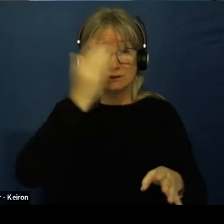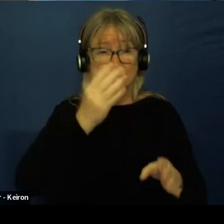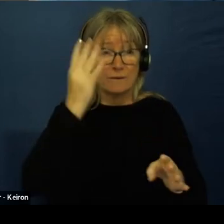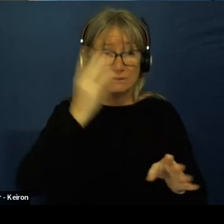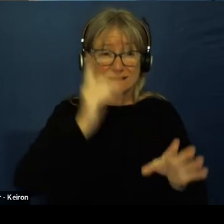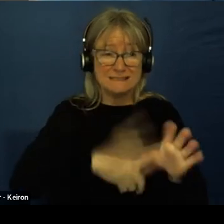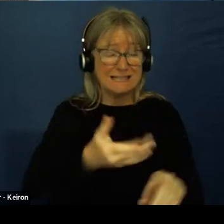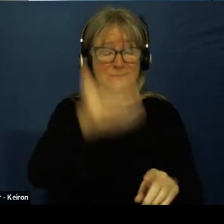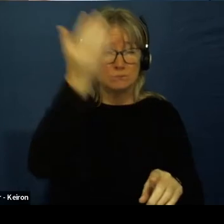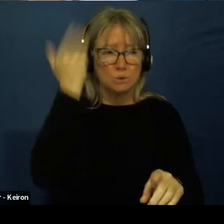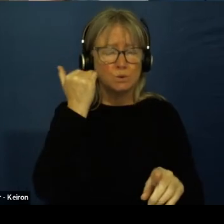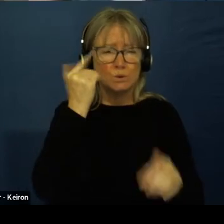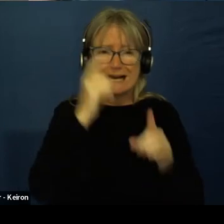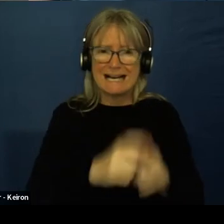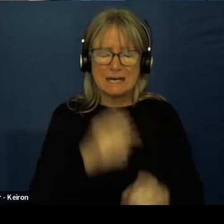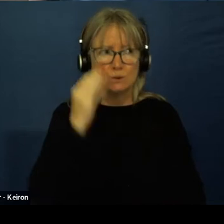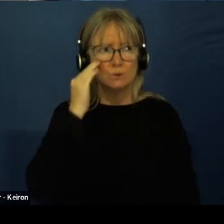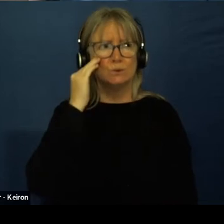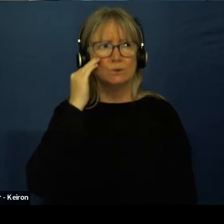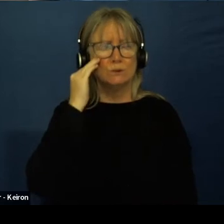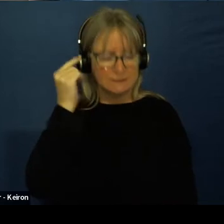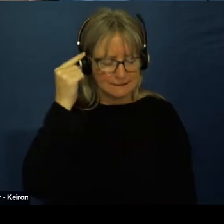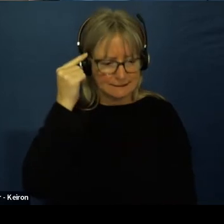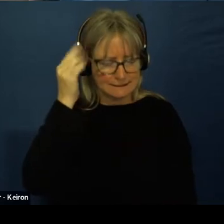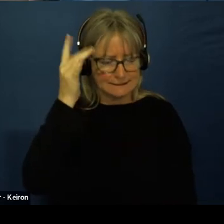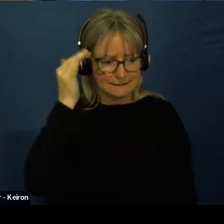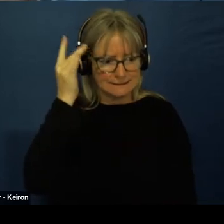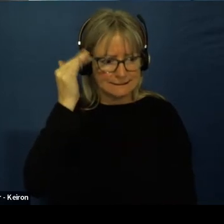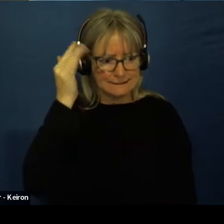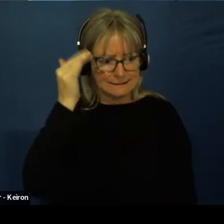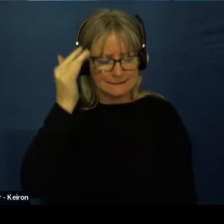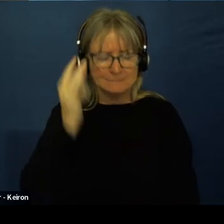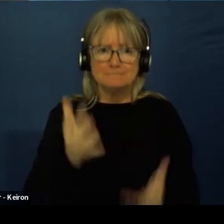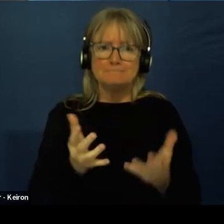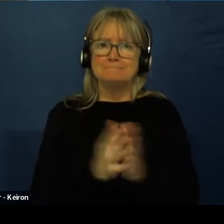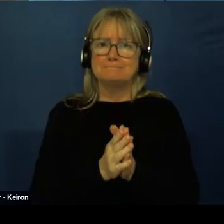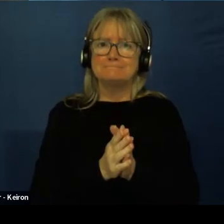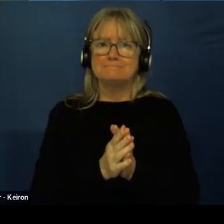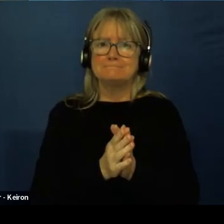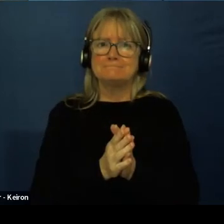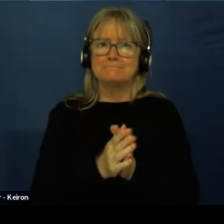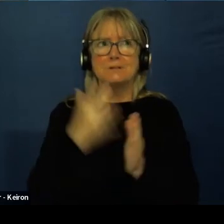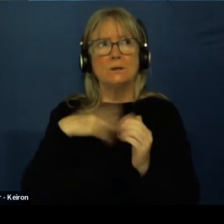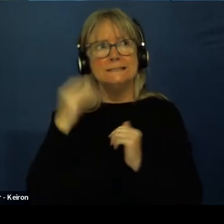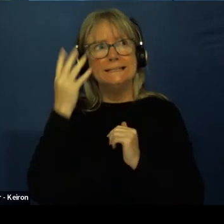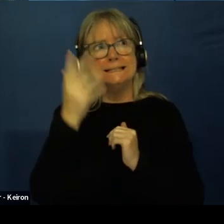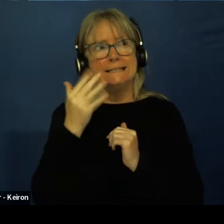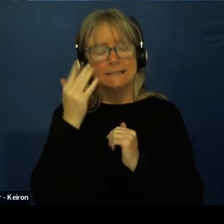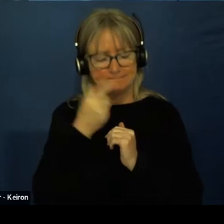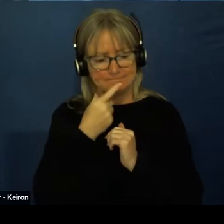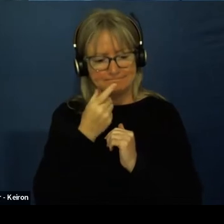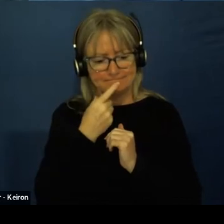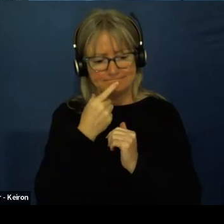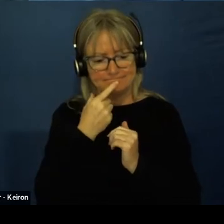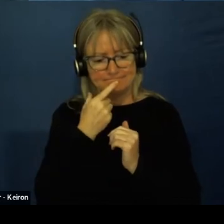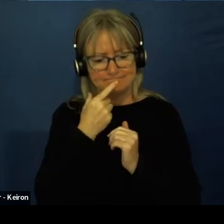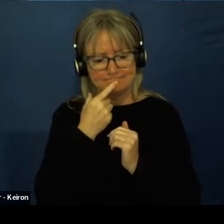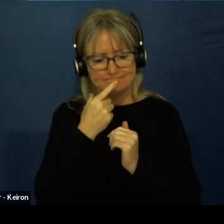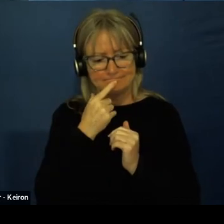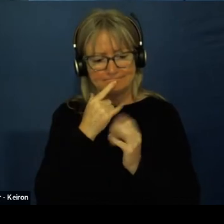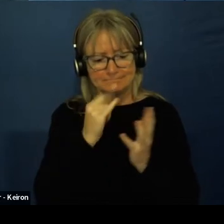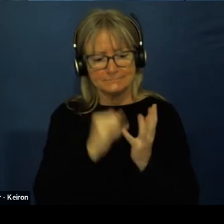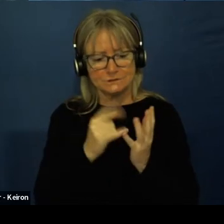So it's, it's a couple of years ago so it's a have to think about this, so.